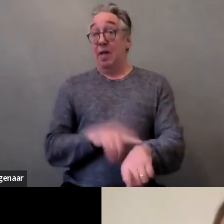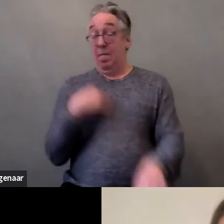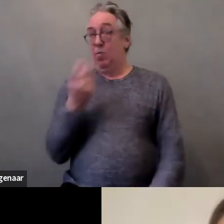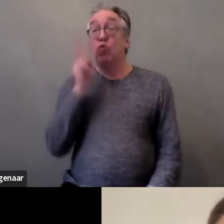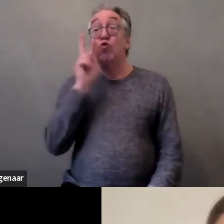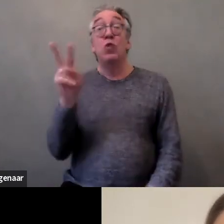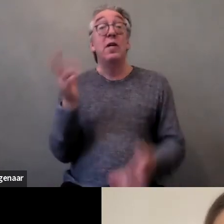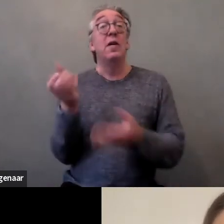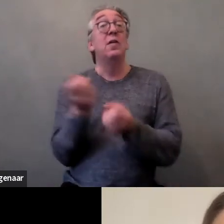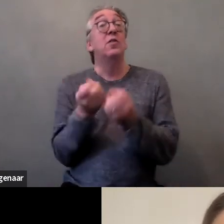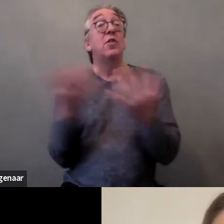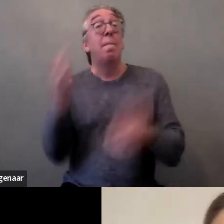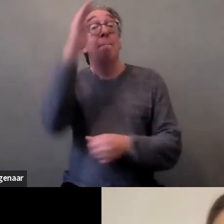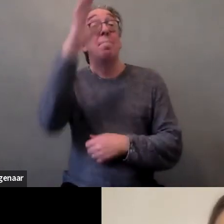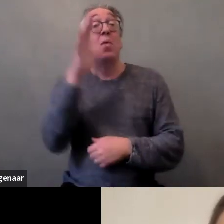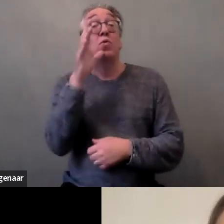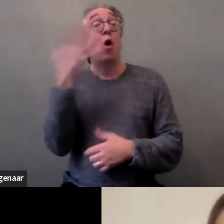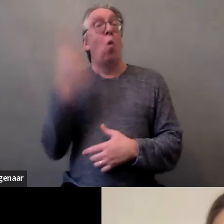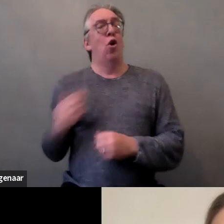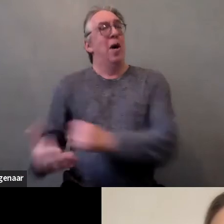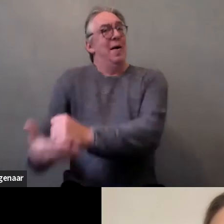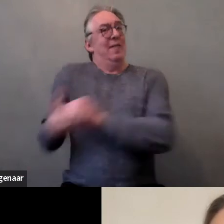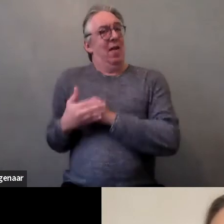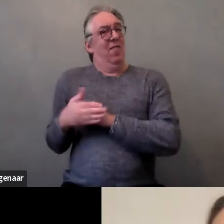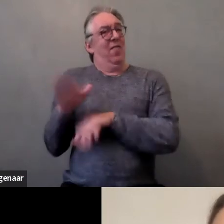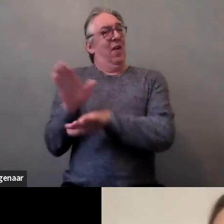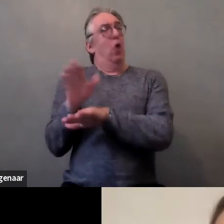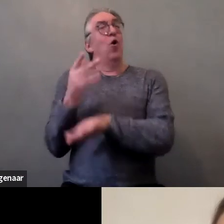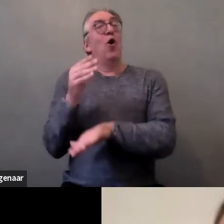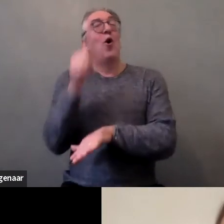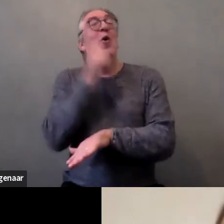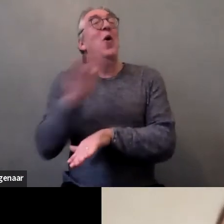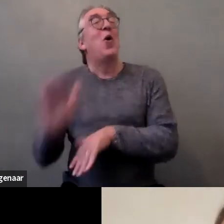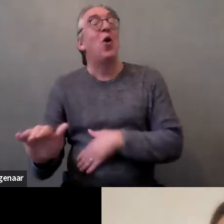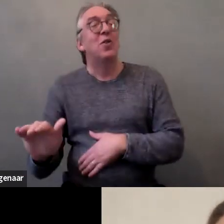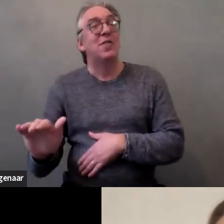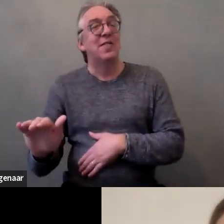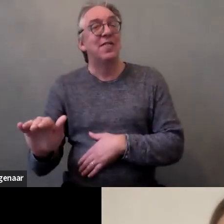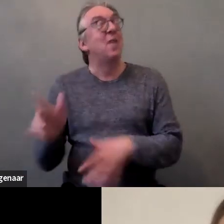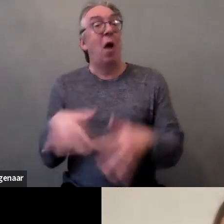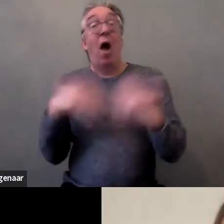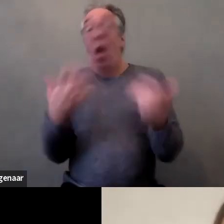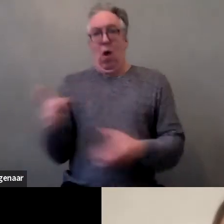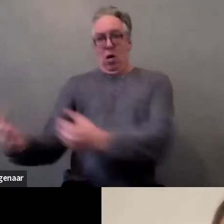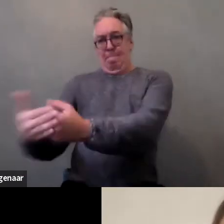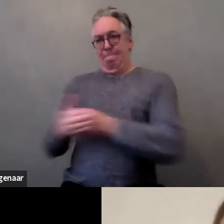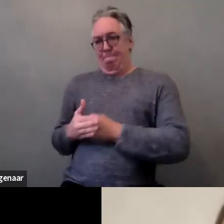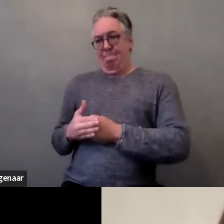their daughters with disabilities from sexual violence by preventing them from participating fully in the community